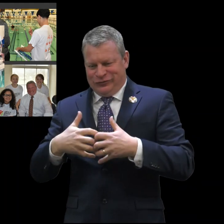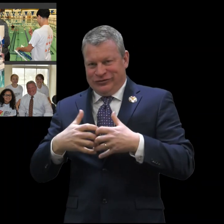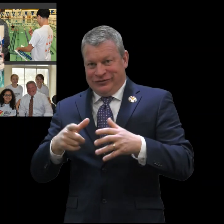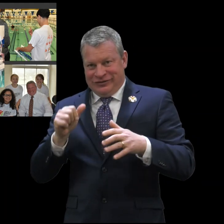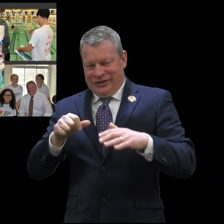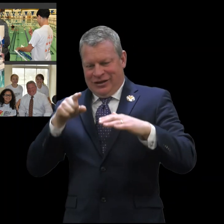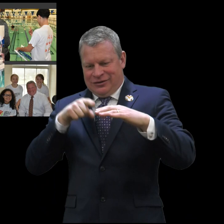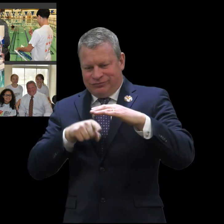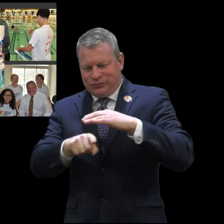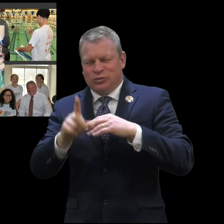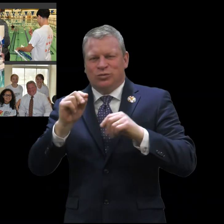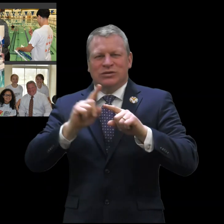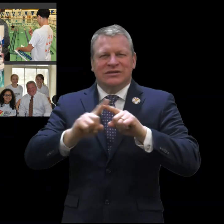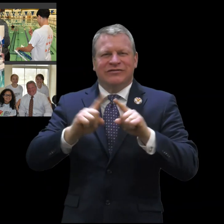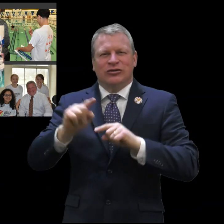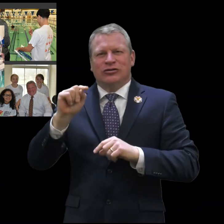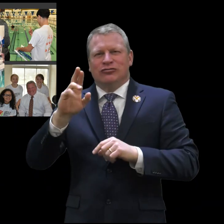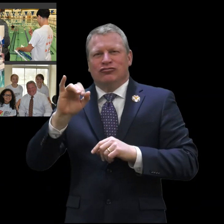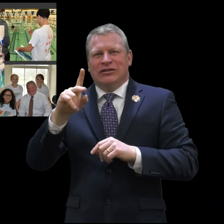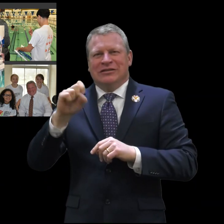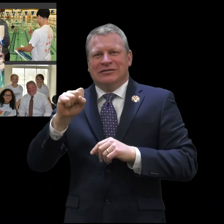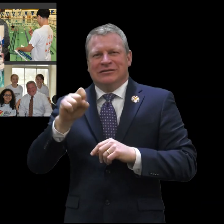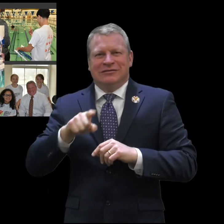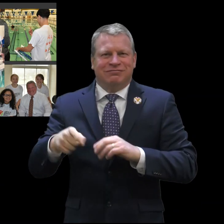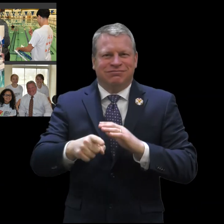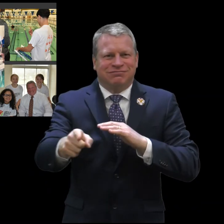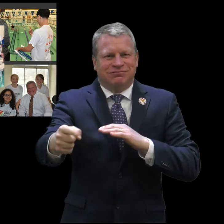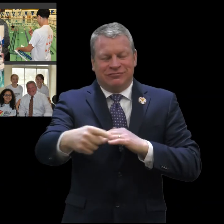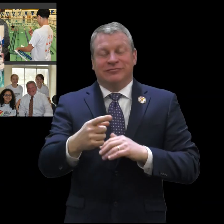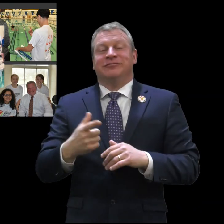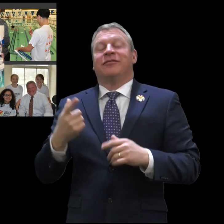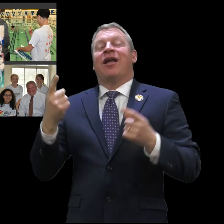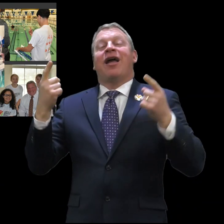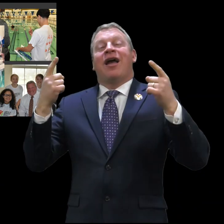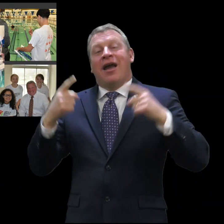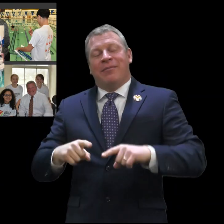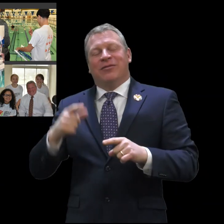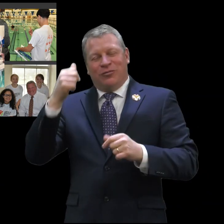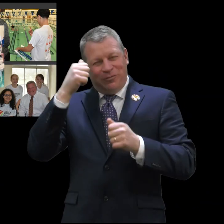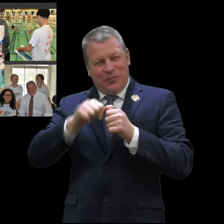program a program where students design vehicles to go underwater for different